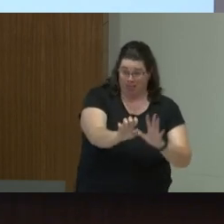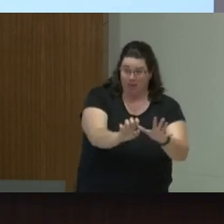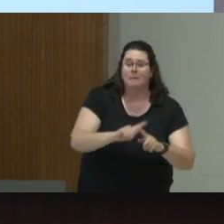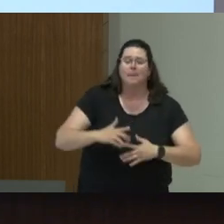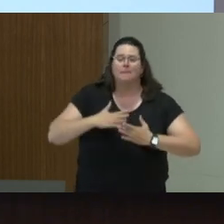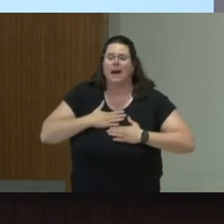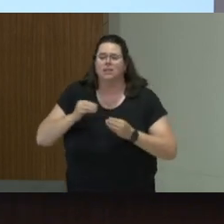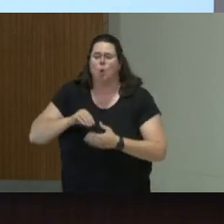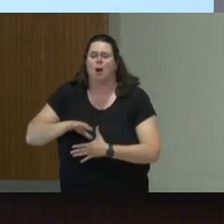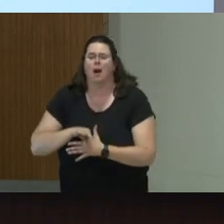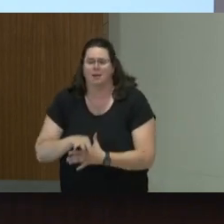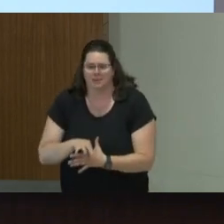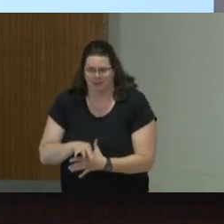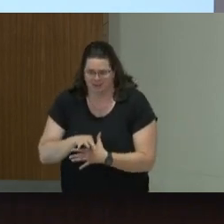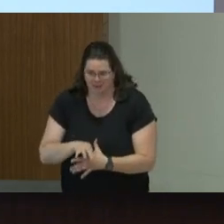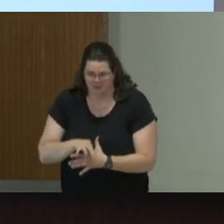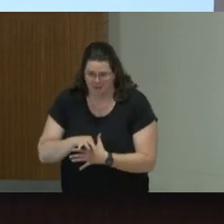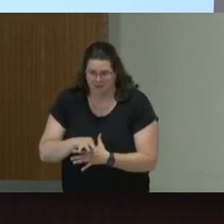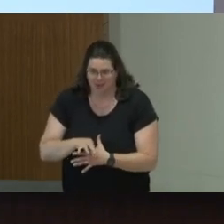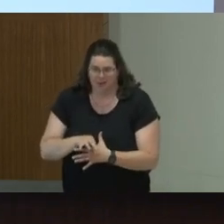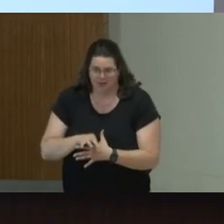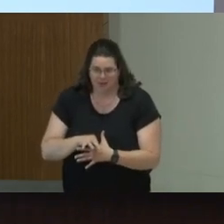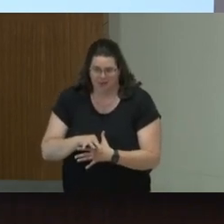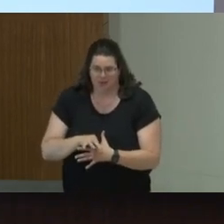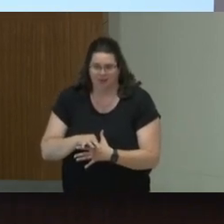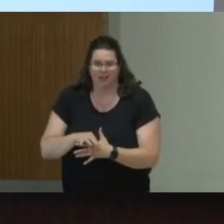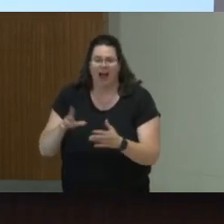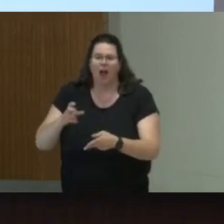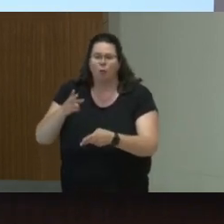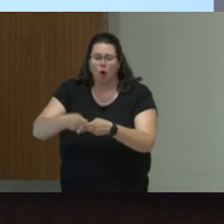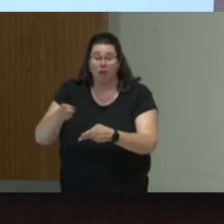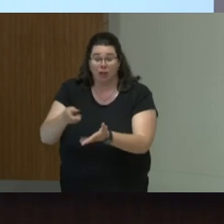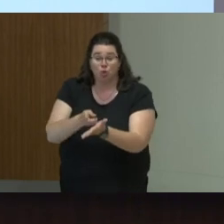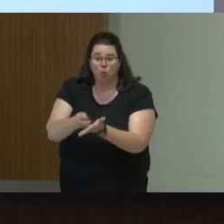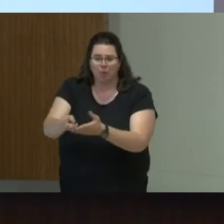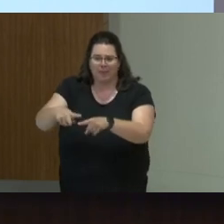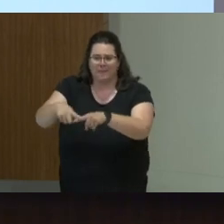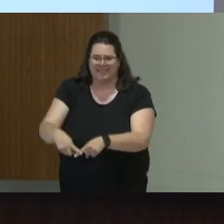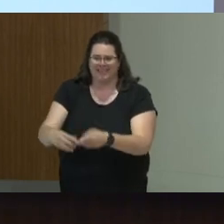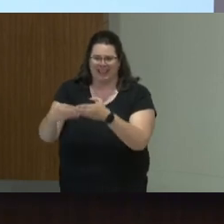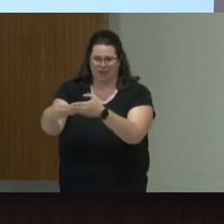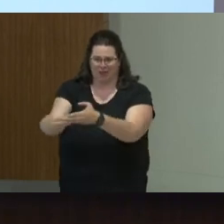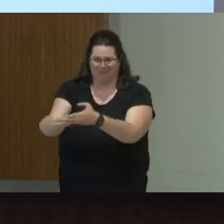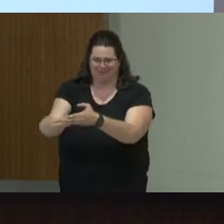so it's more like, how do you call it? Truth-based leadership. So not only the side of the leader,